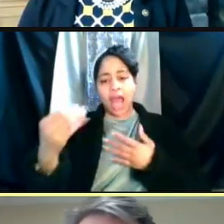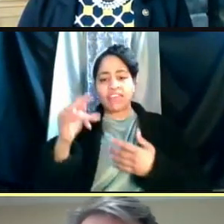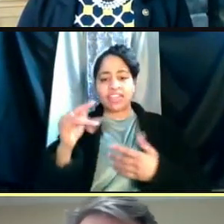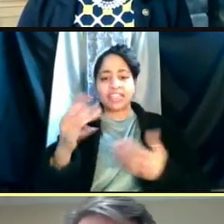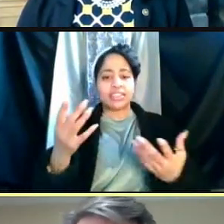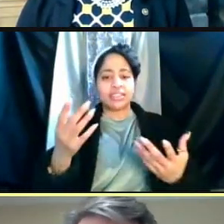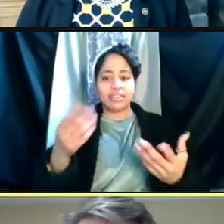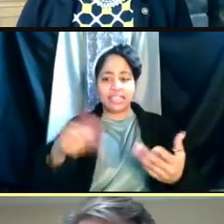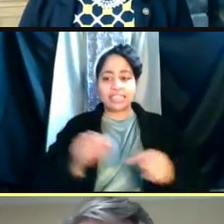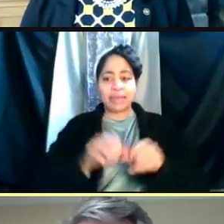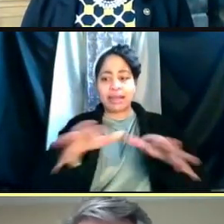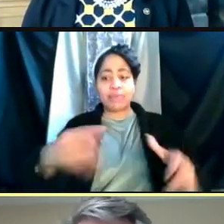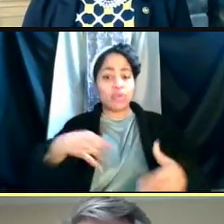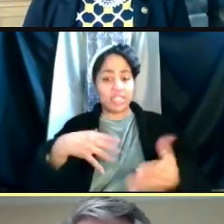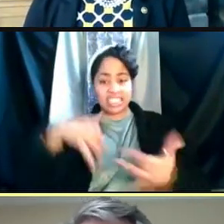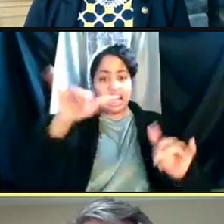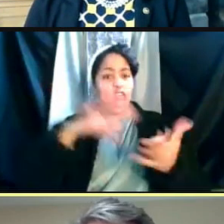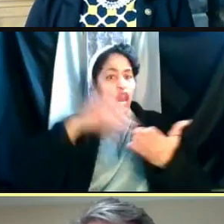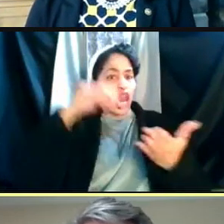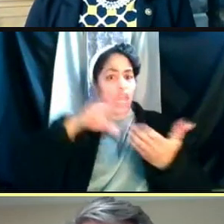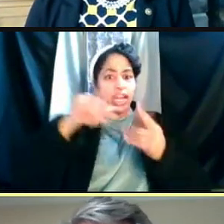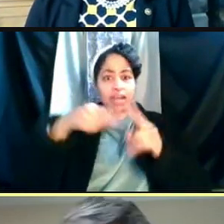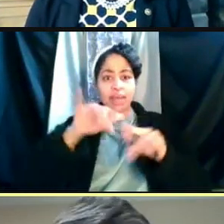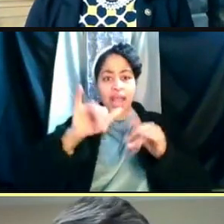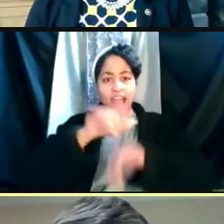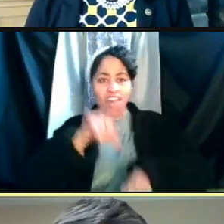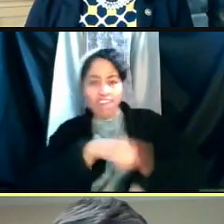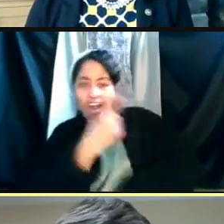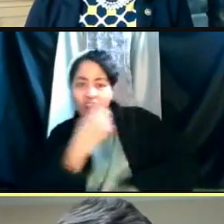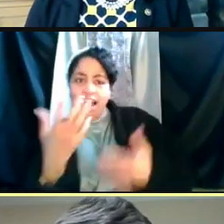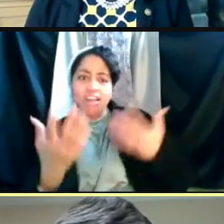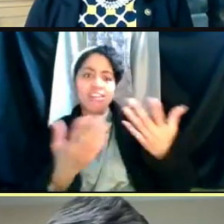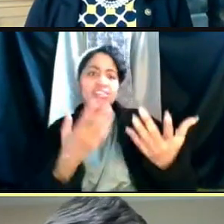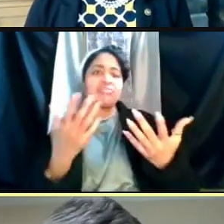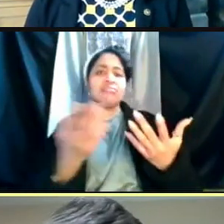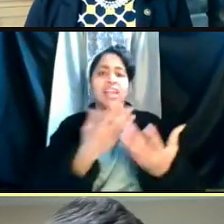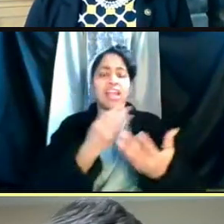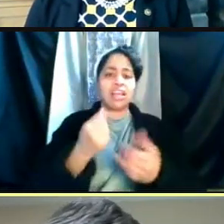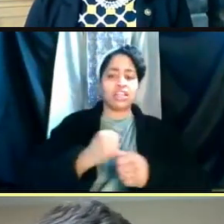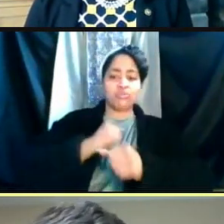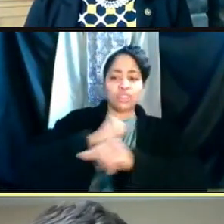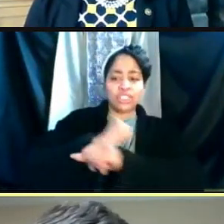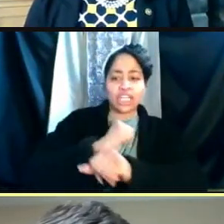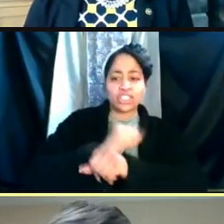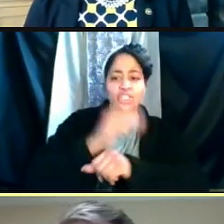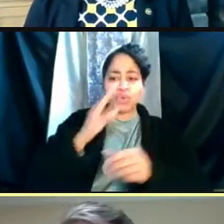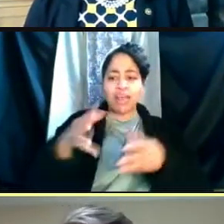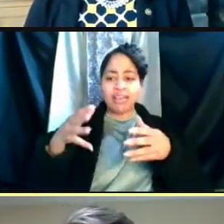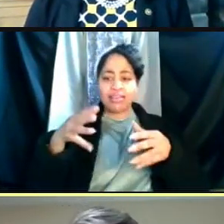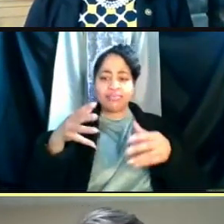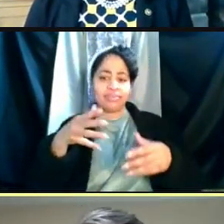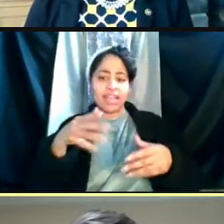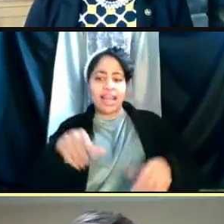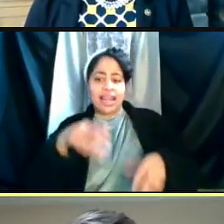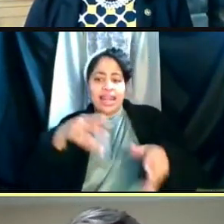We're still learning about how long and the protection would last, and what's the level of protection